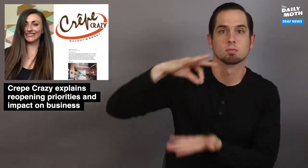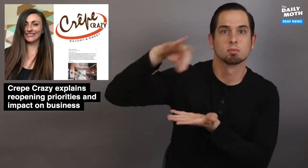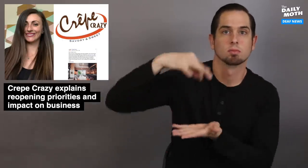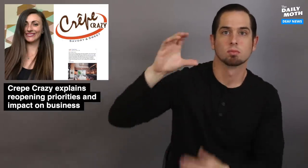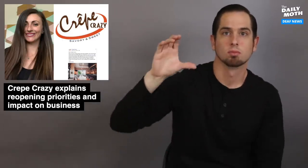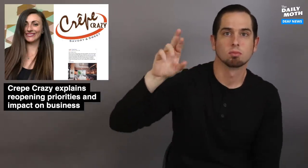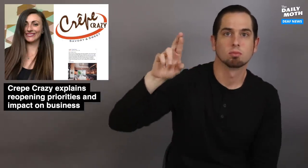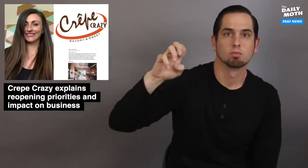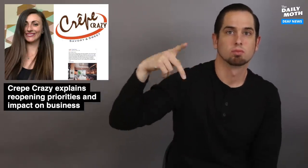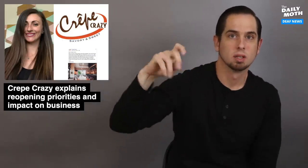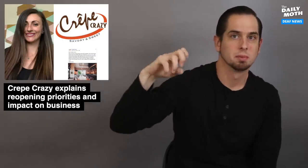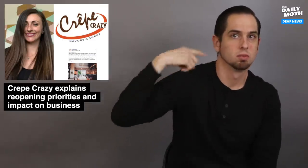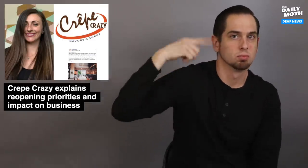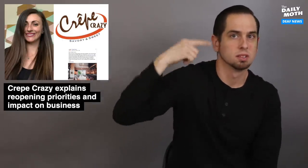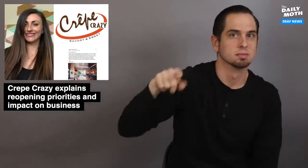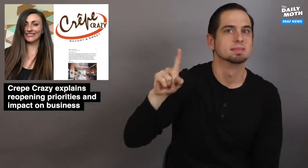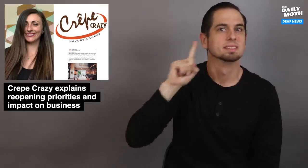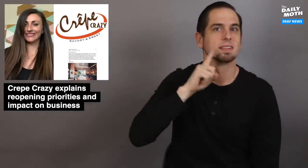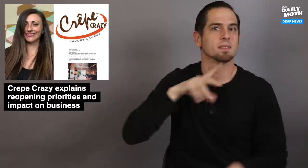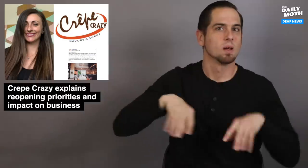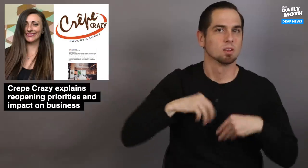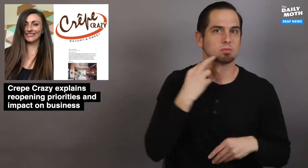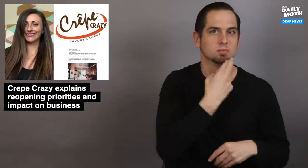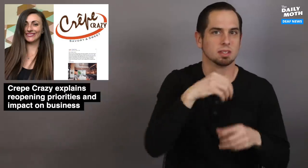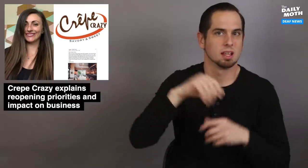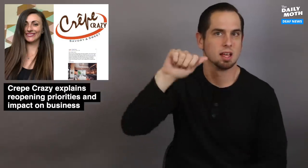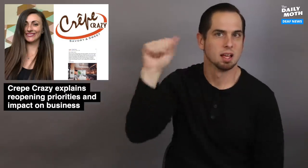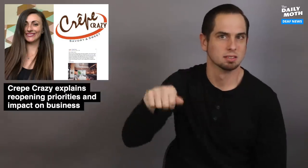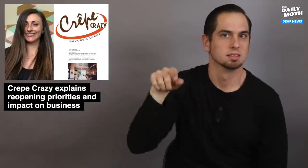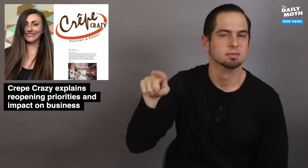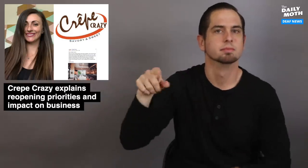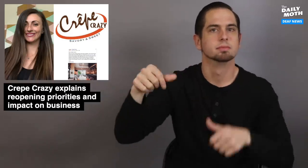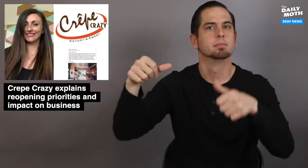Crepe Crazy, a Deaf-owned restaurant in Austin,